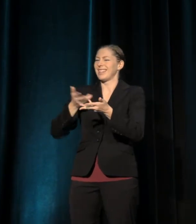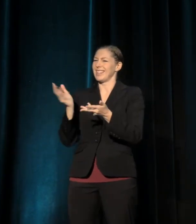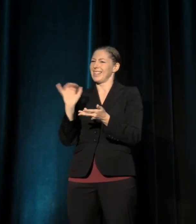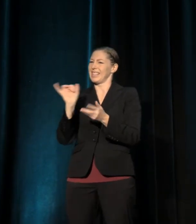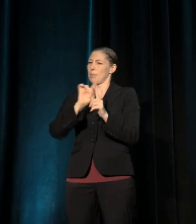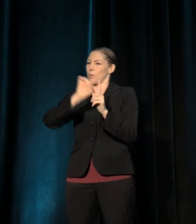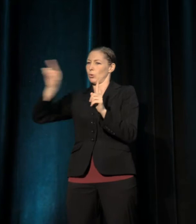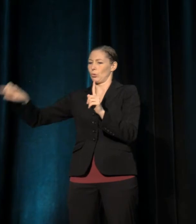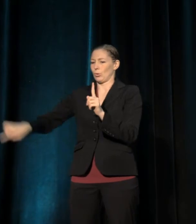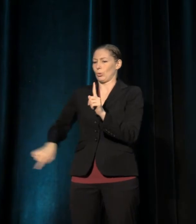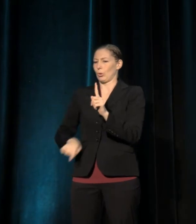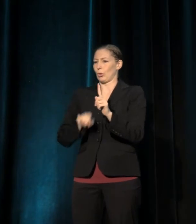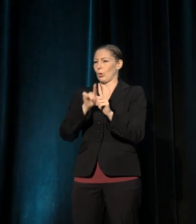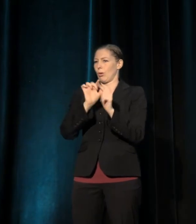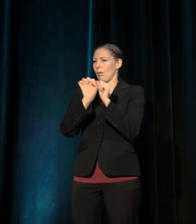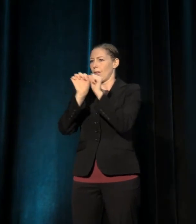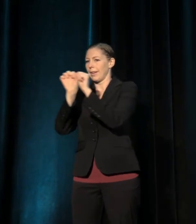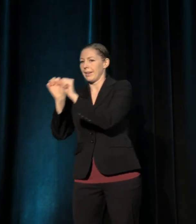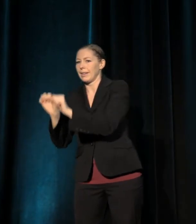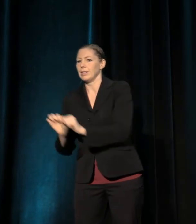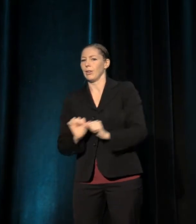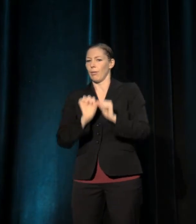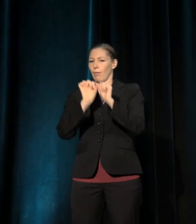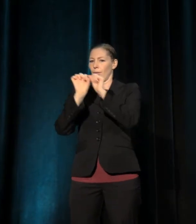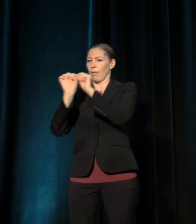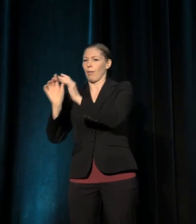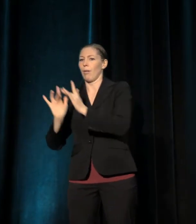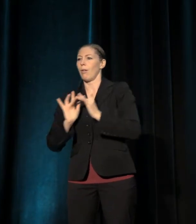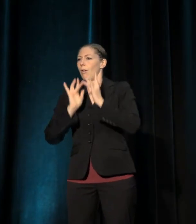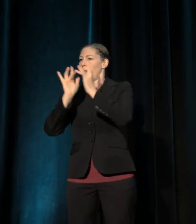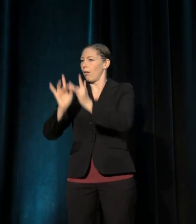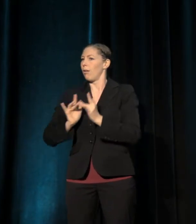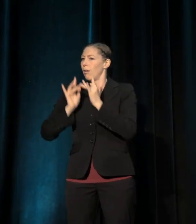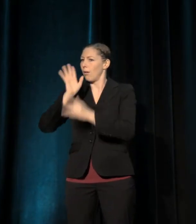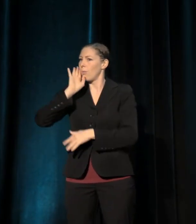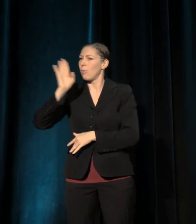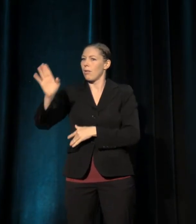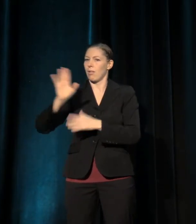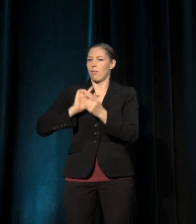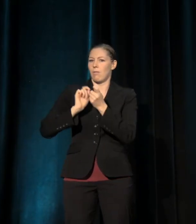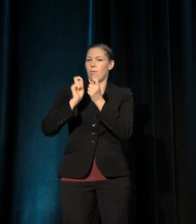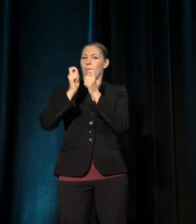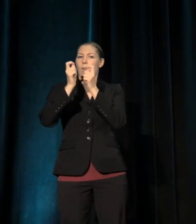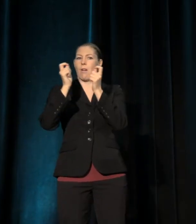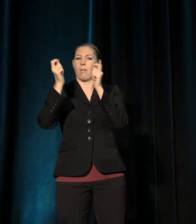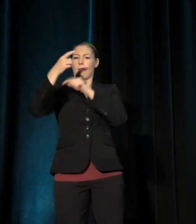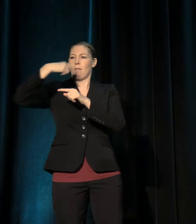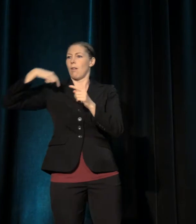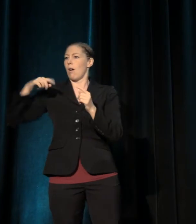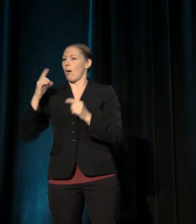It's continuous, and we're forever evolving. Very few theater leaders have responded to the call of that need